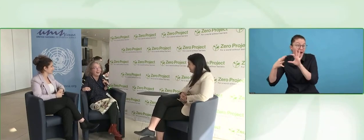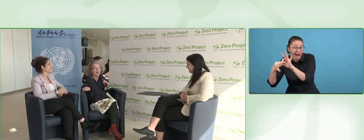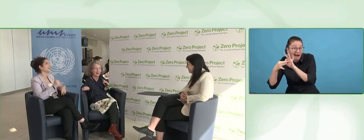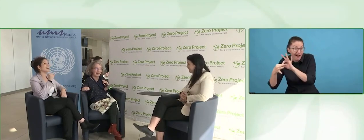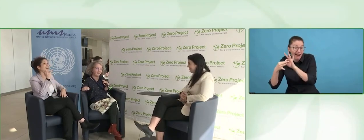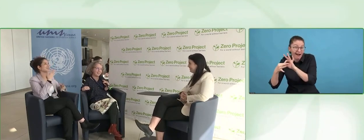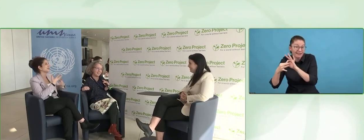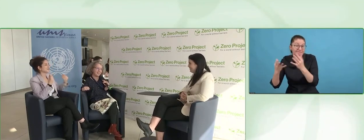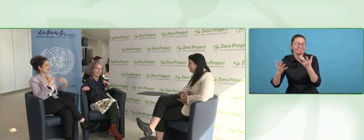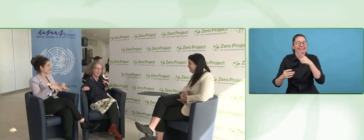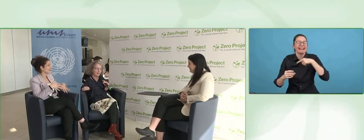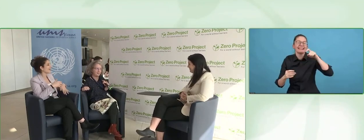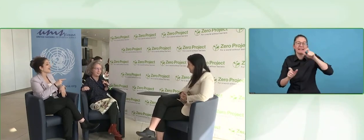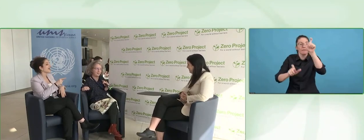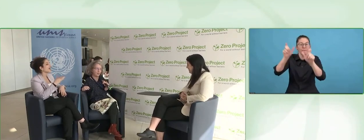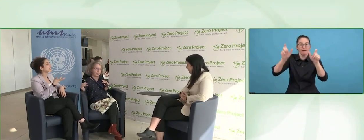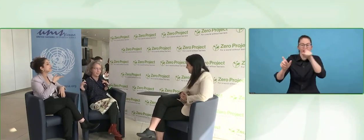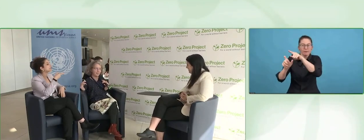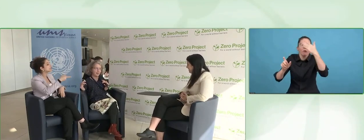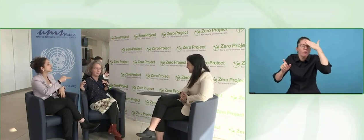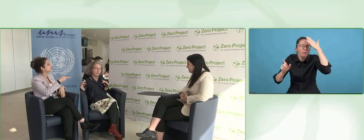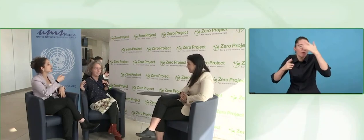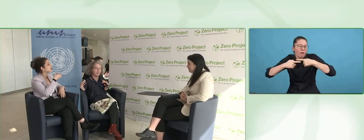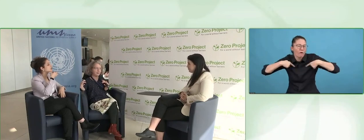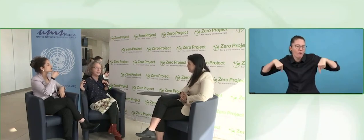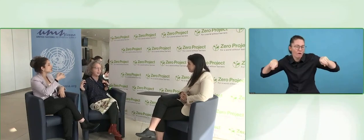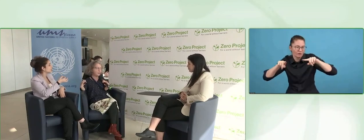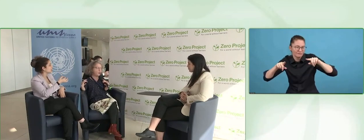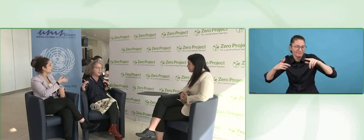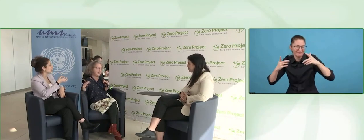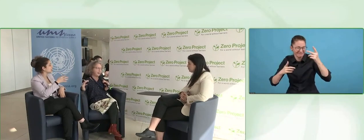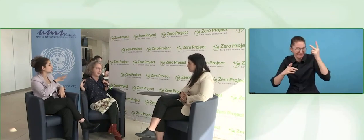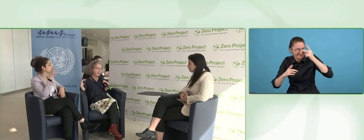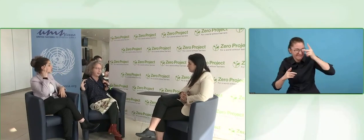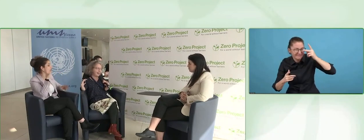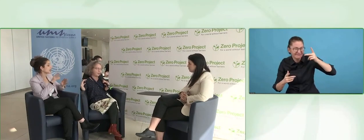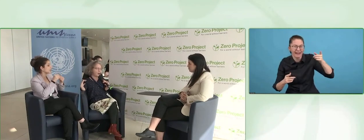How is it – the question is how is it being a disabled woman in that